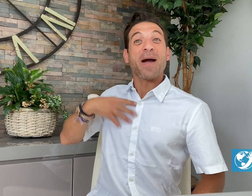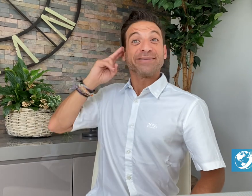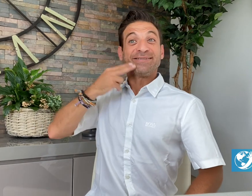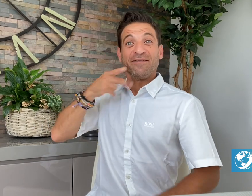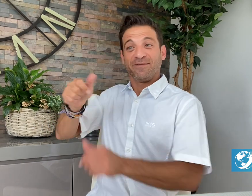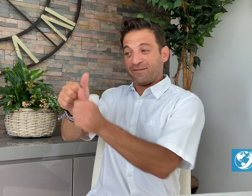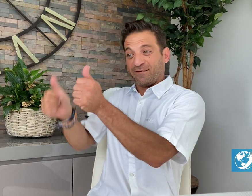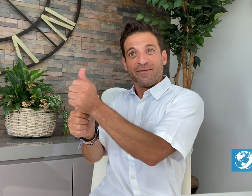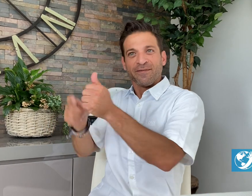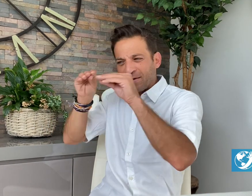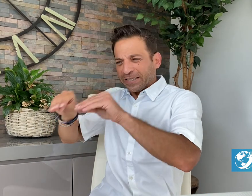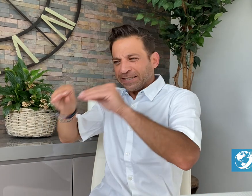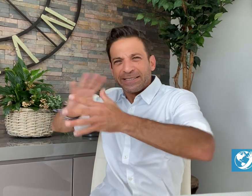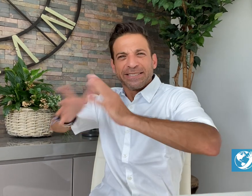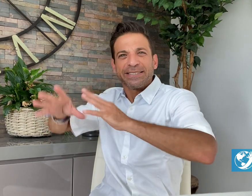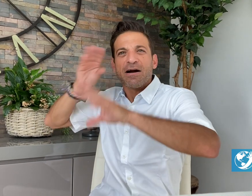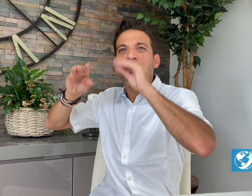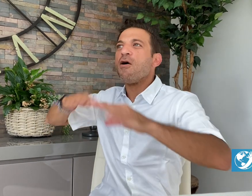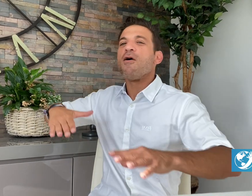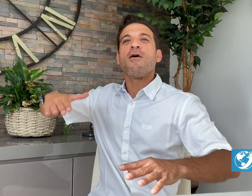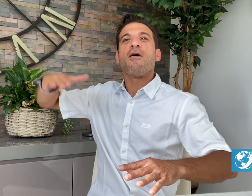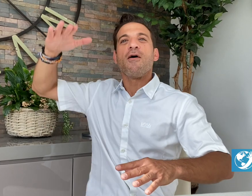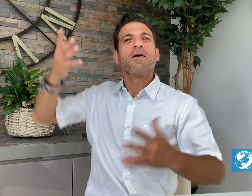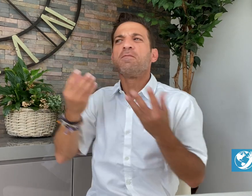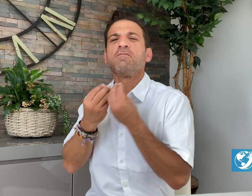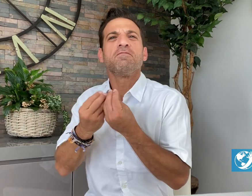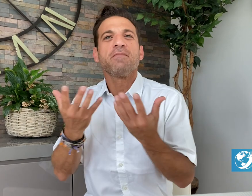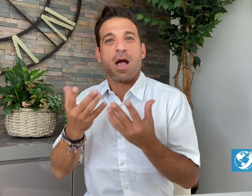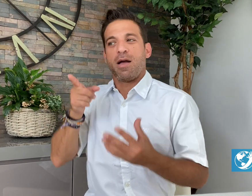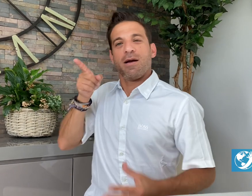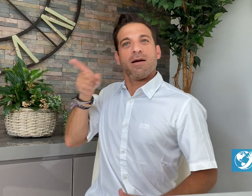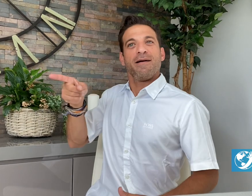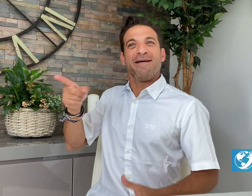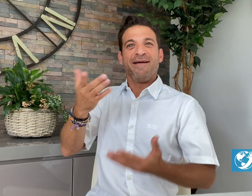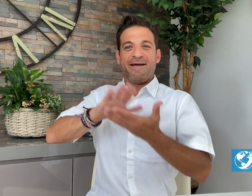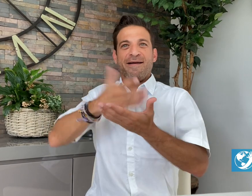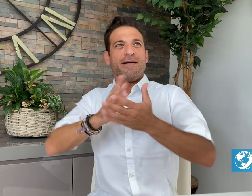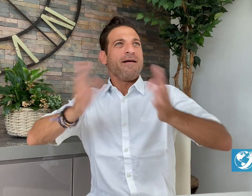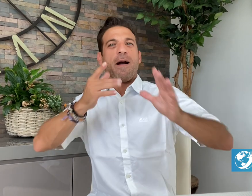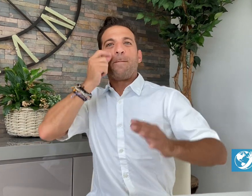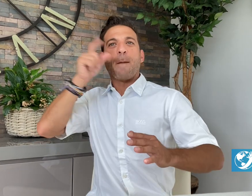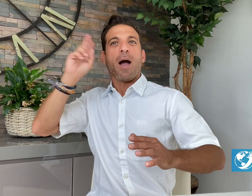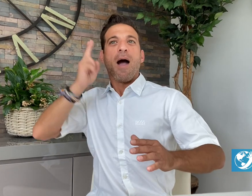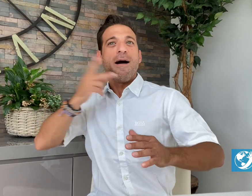for his dad at sports games and he never thought interpreting